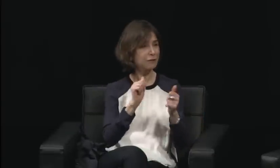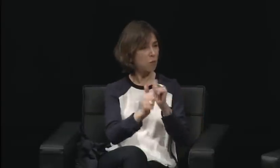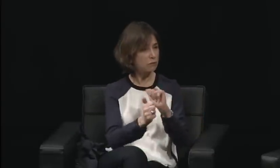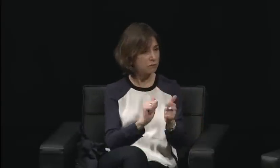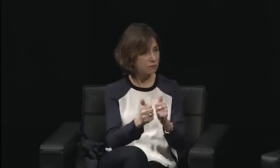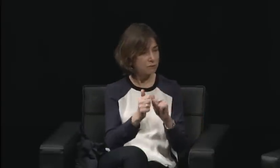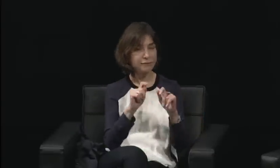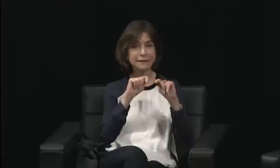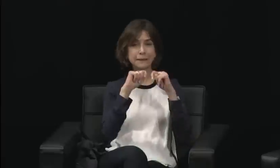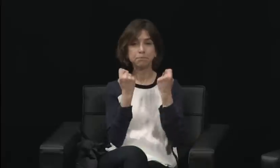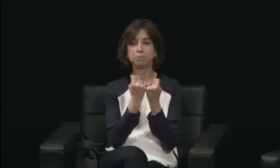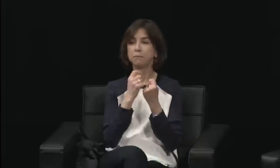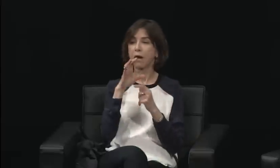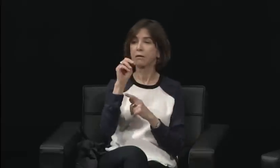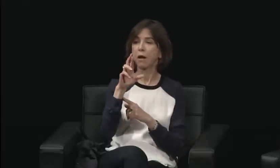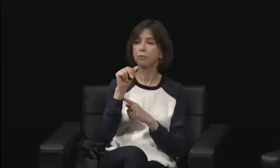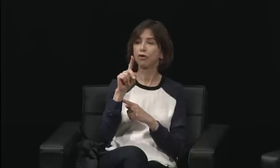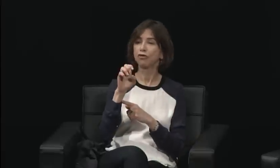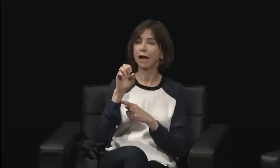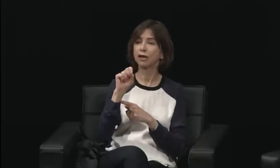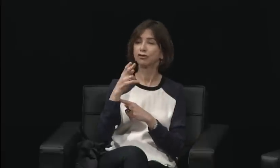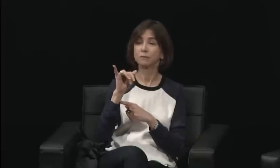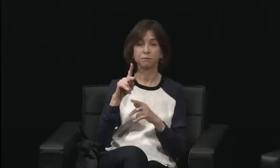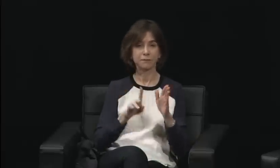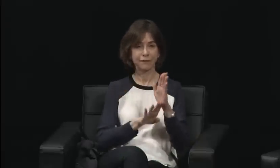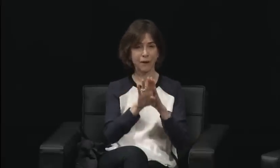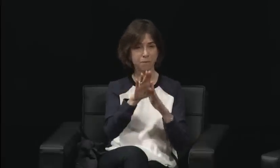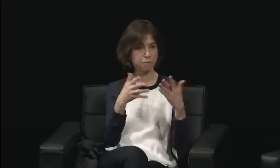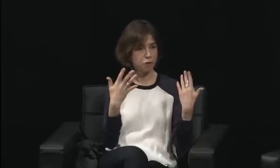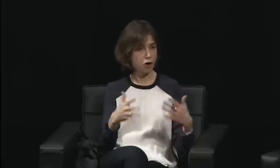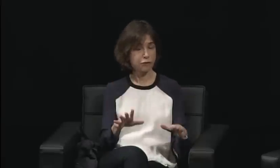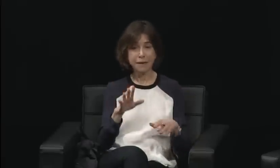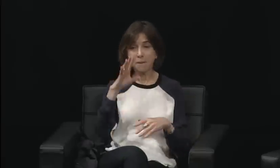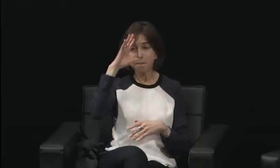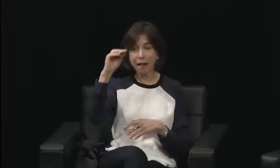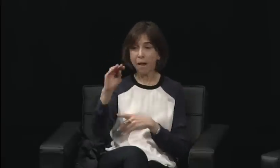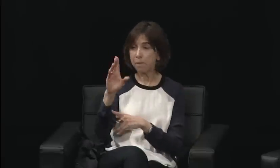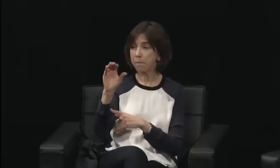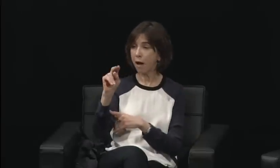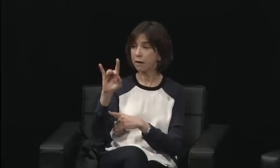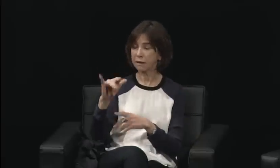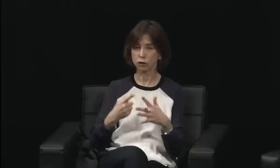And we needed to do it now and we need to do it here. We didn't know when we would have an opportunity